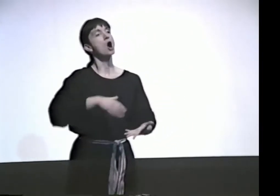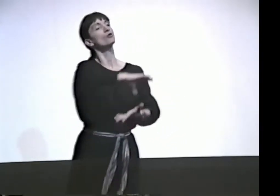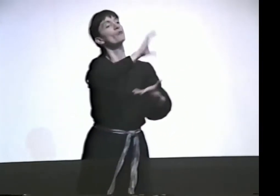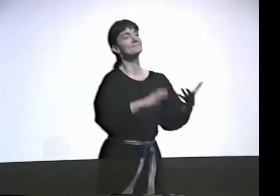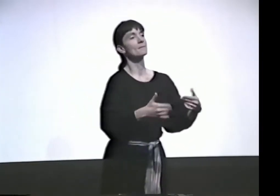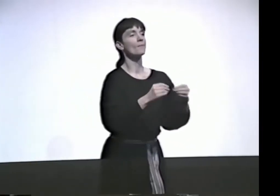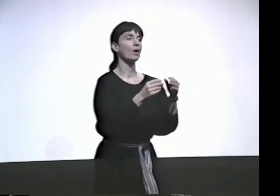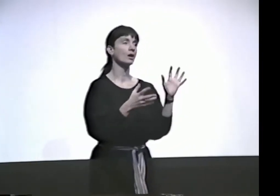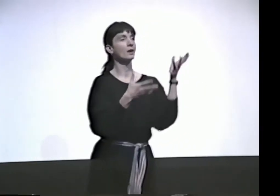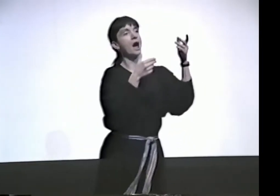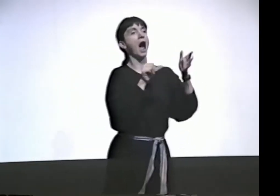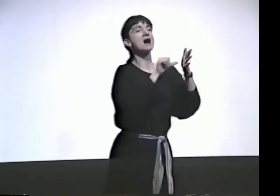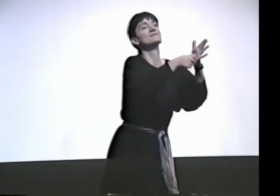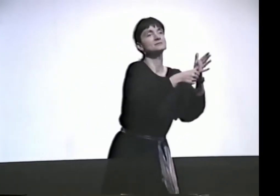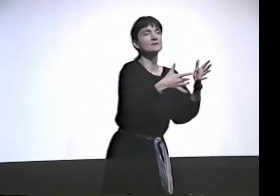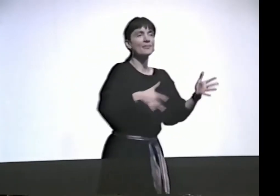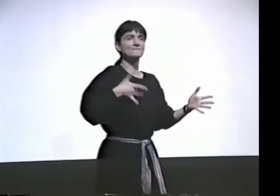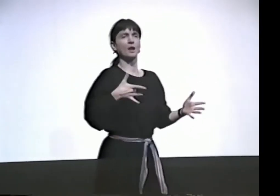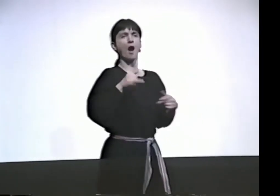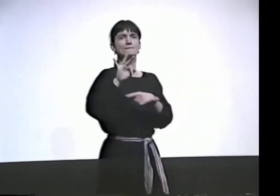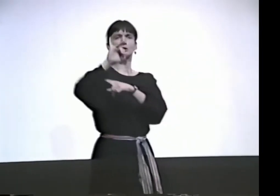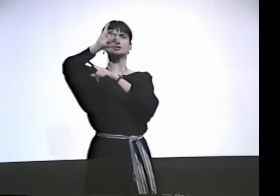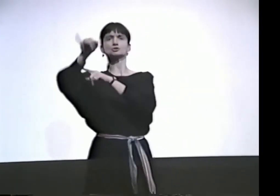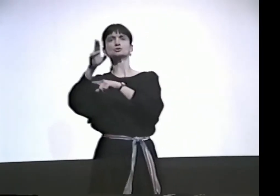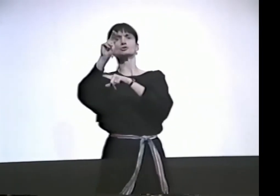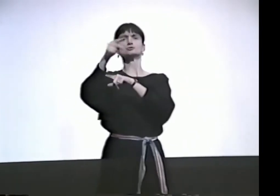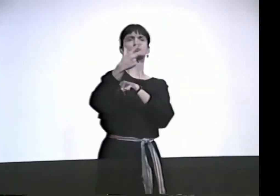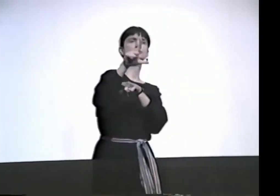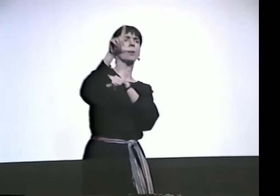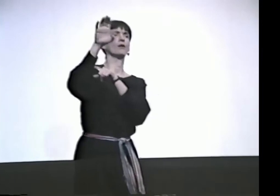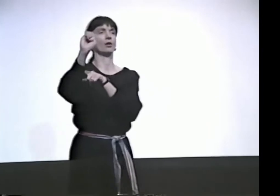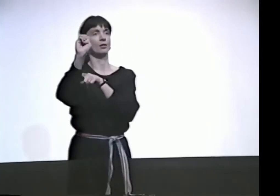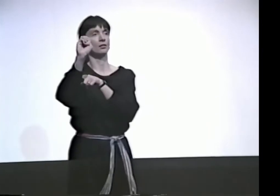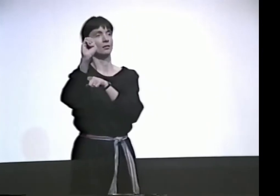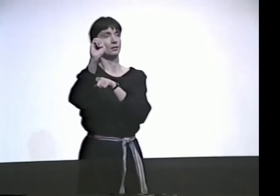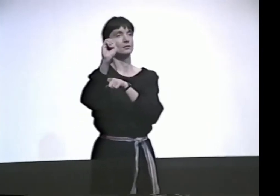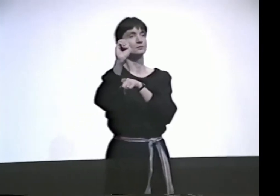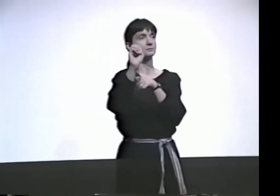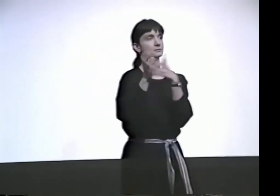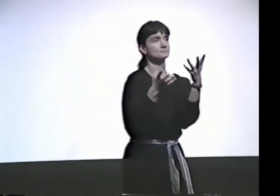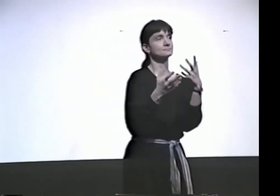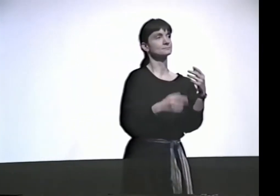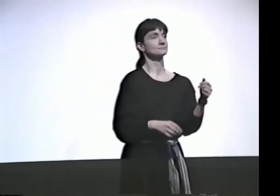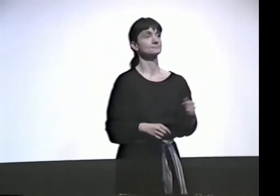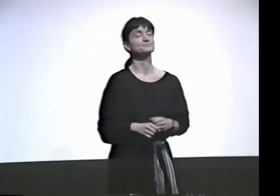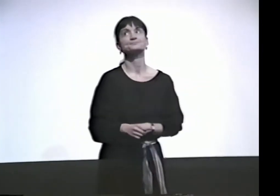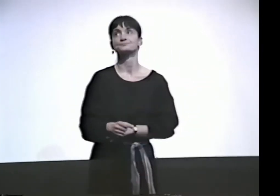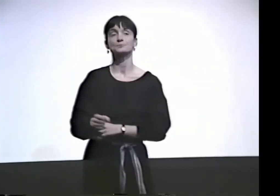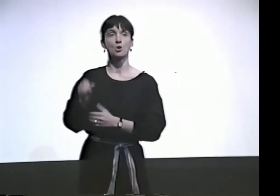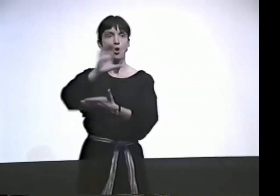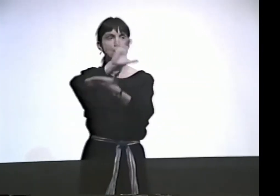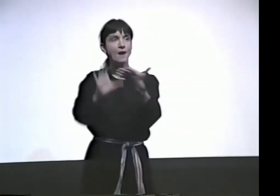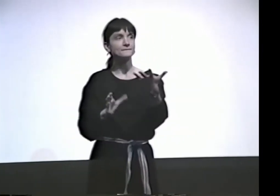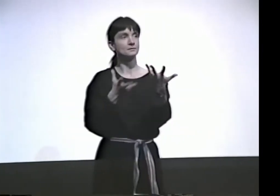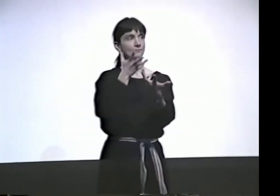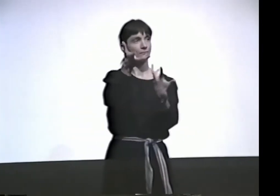BUT FOR ME, I CHOREOGRAPH IT AND EMPHASIZE THE DANCE OF IT AND EMPHASIZE THAT IT'S A JUNGLE TO SHOW THAT...